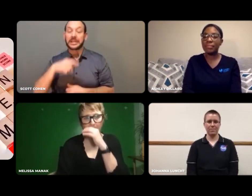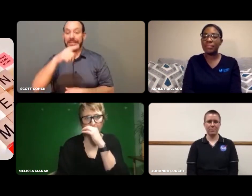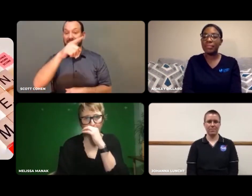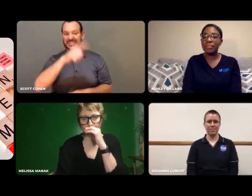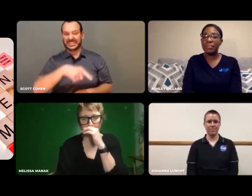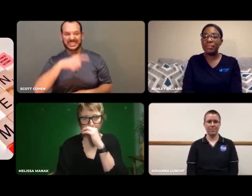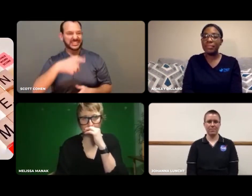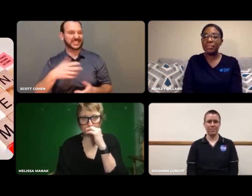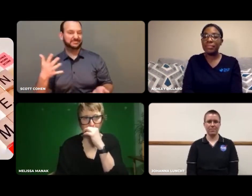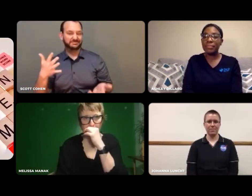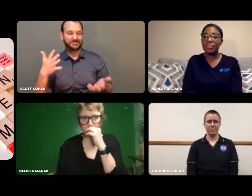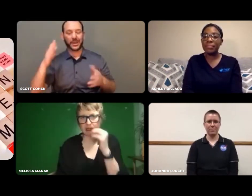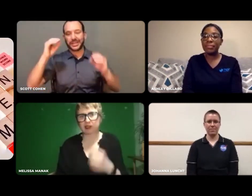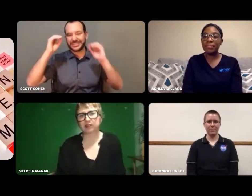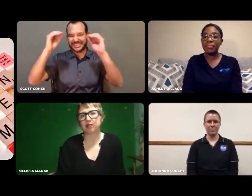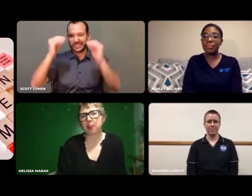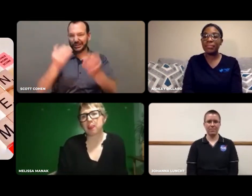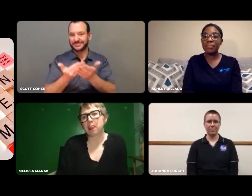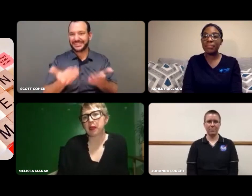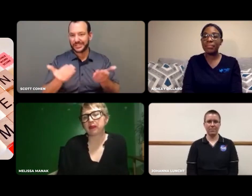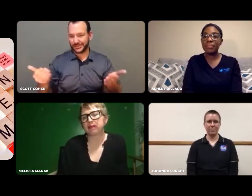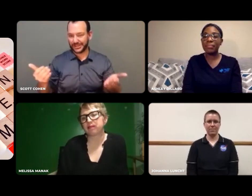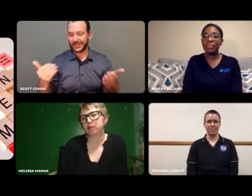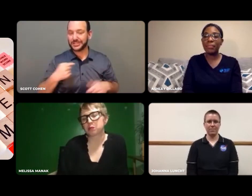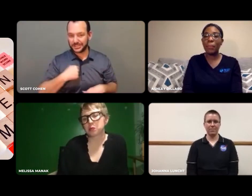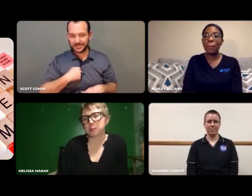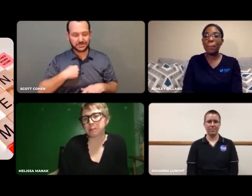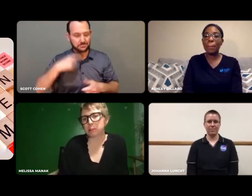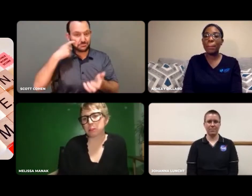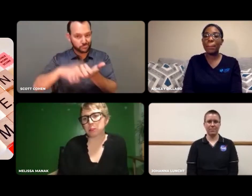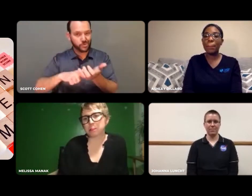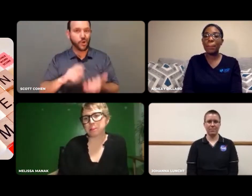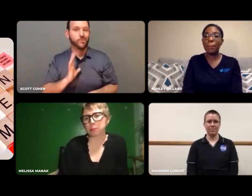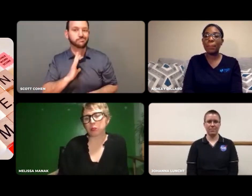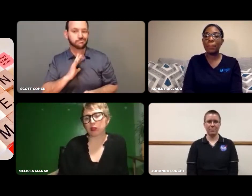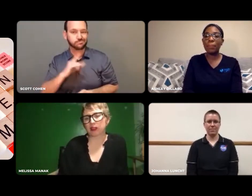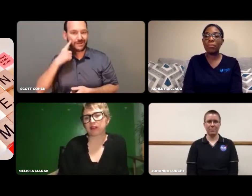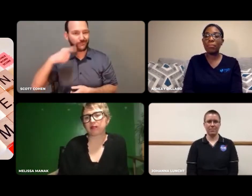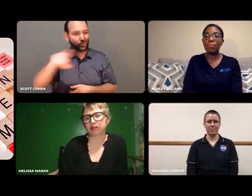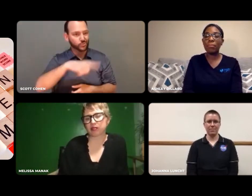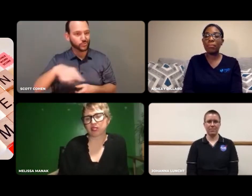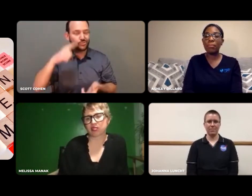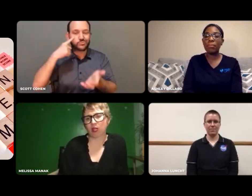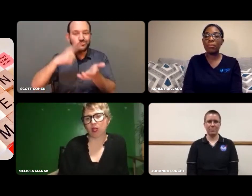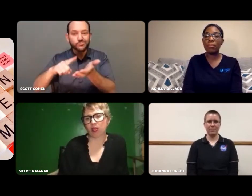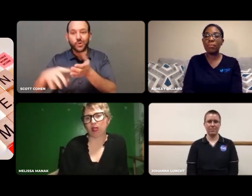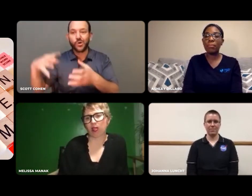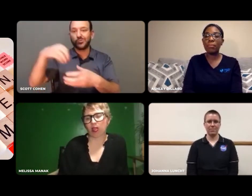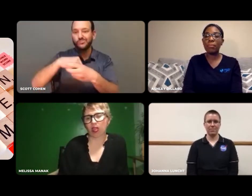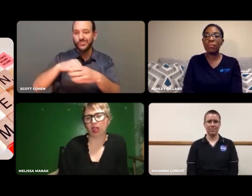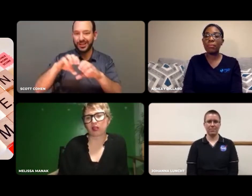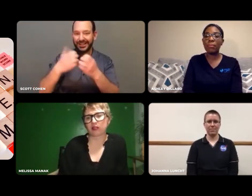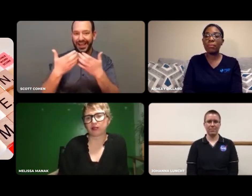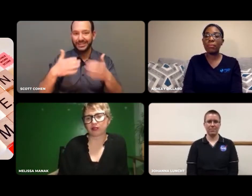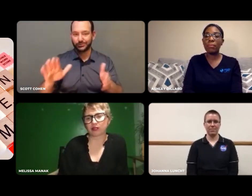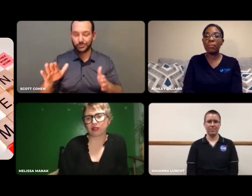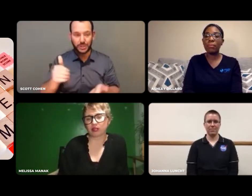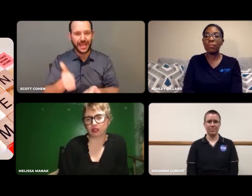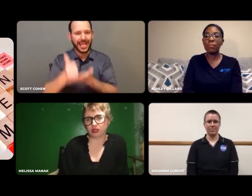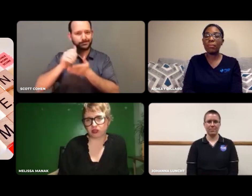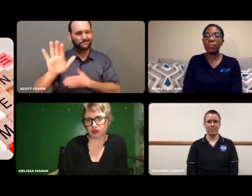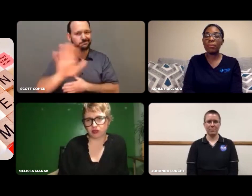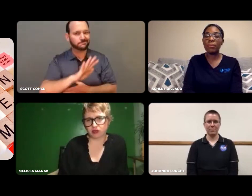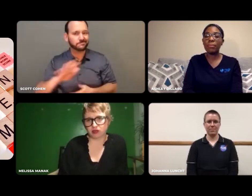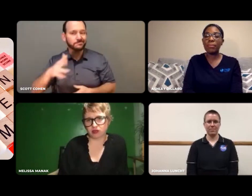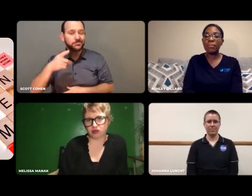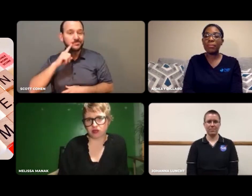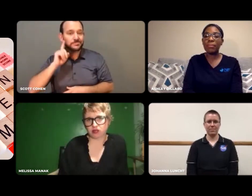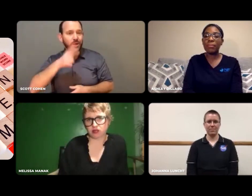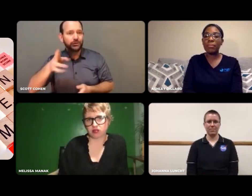This website has some great resources you can use in your classrooms.